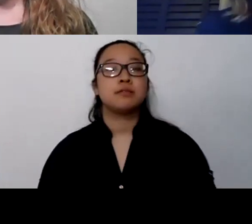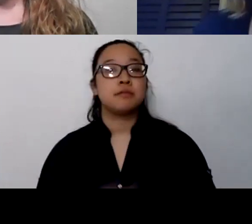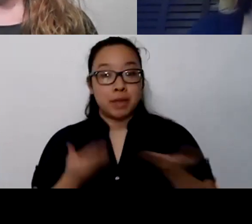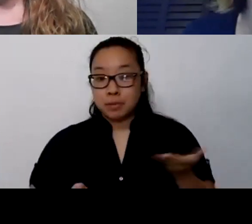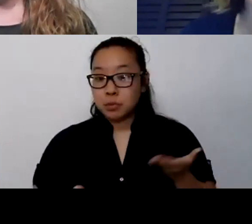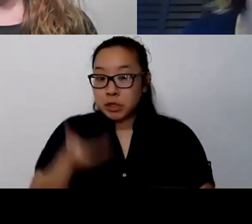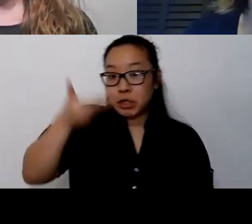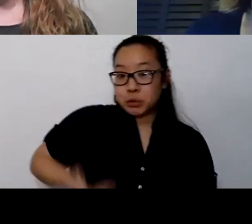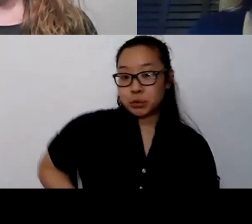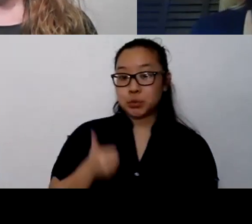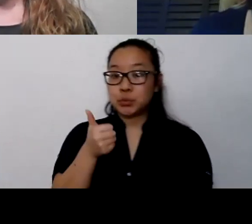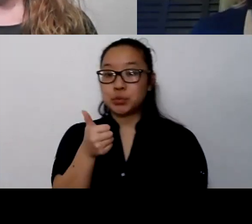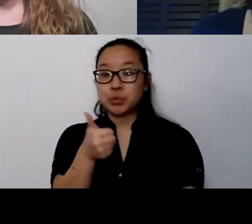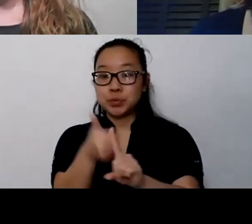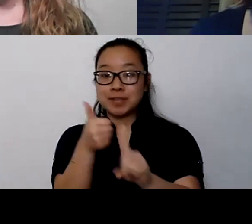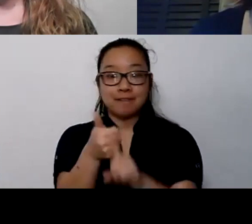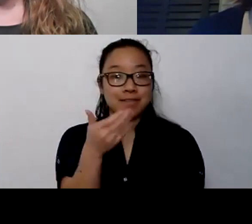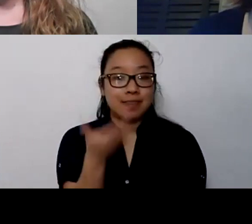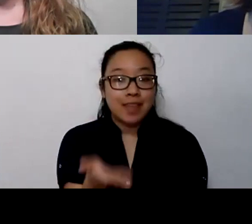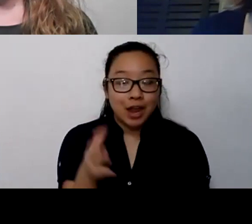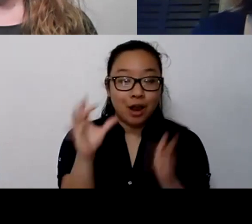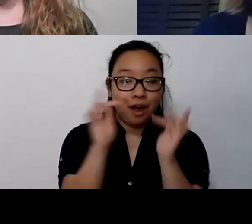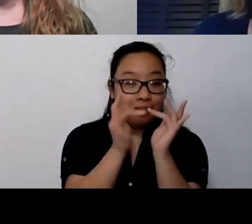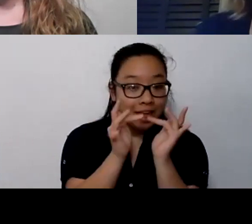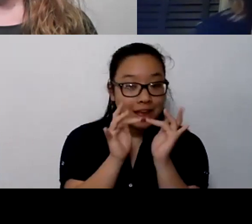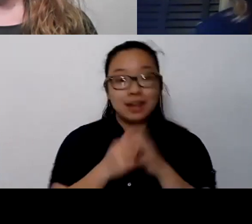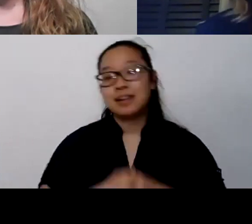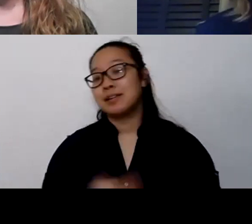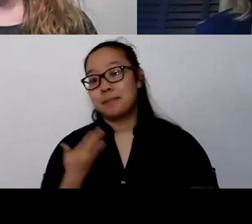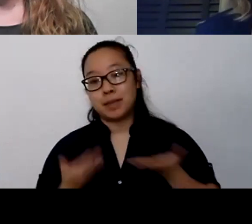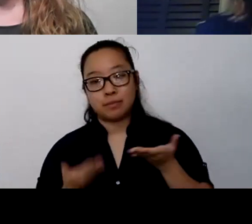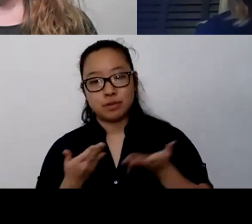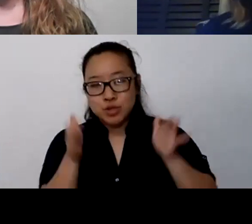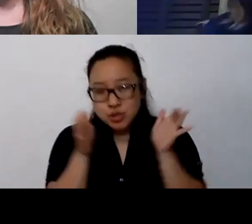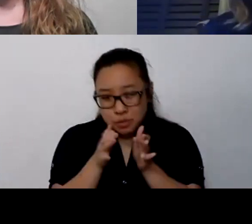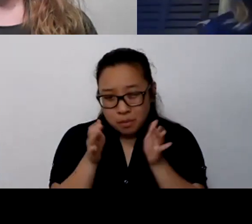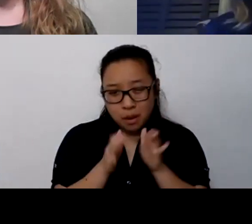and see if there are smaller maybe more intimate groups where you can get to know a few people